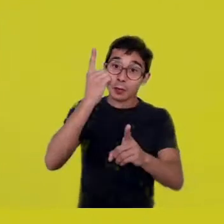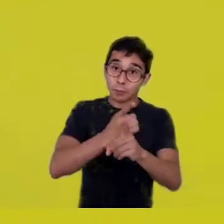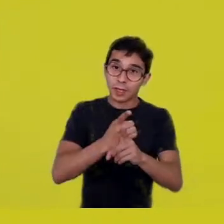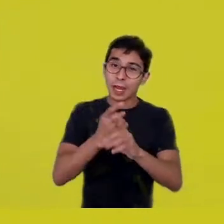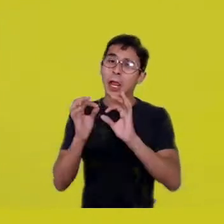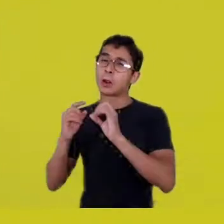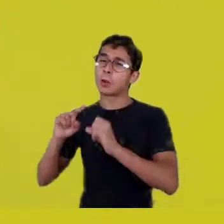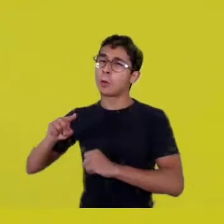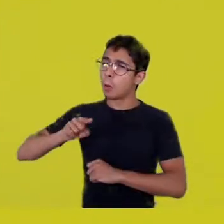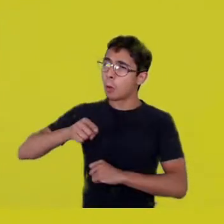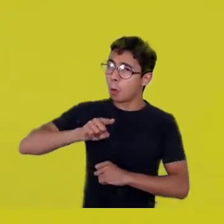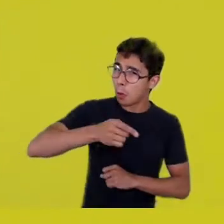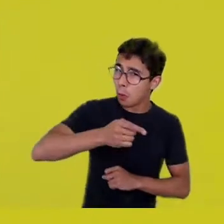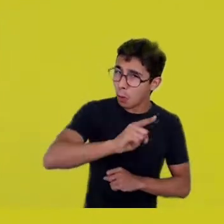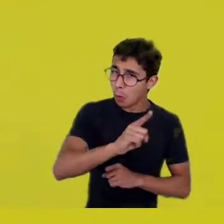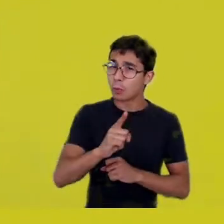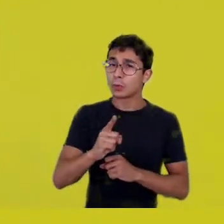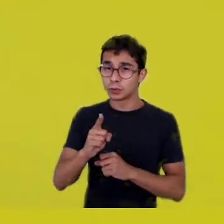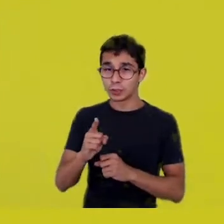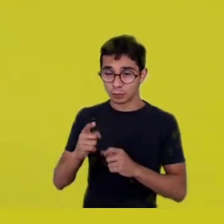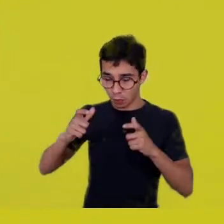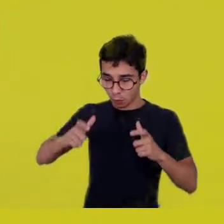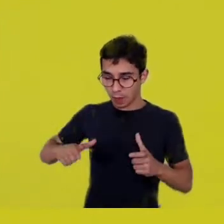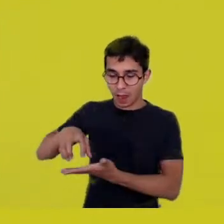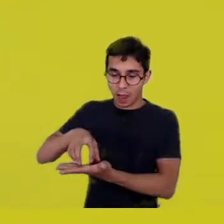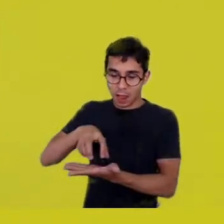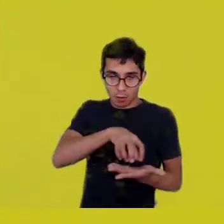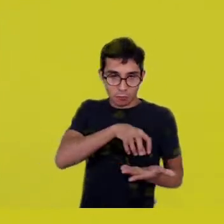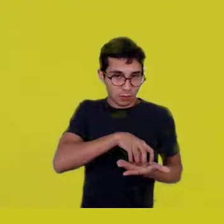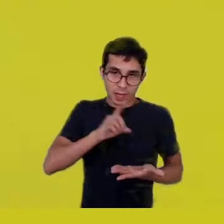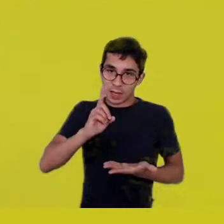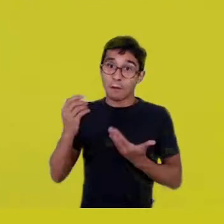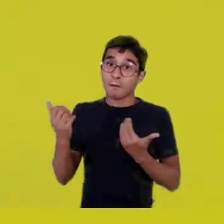No one opened yards for Native festivities outside the villages then.